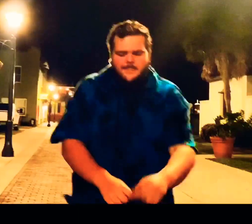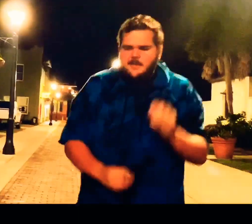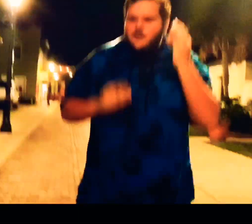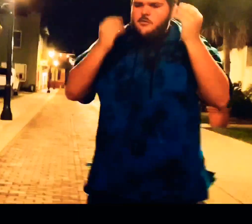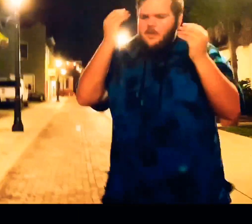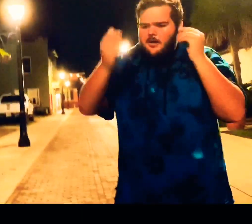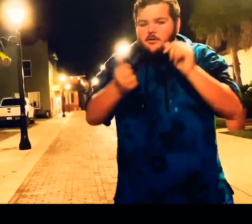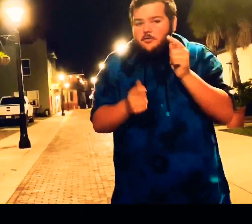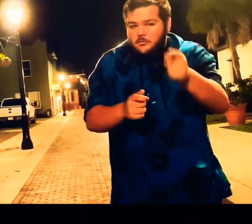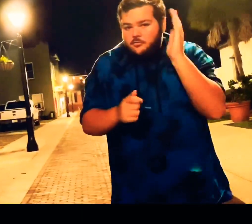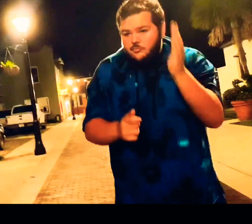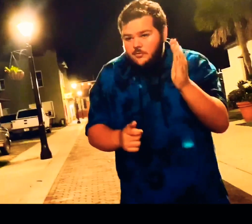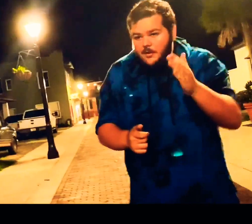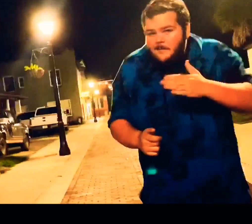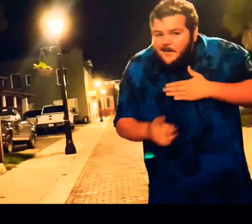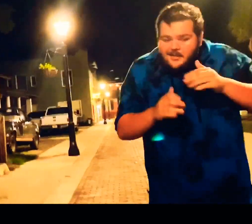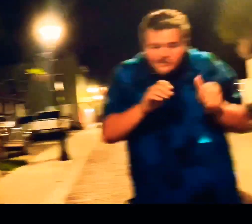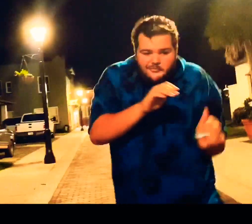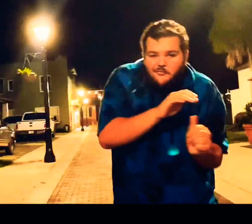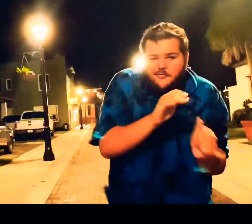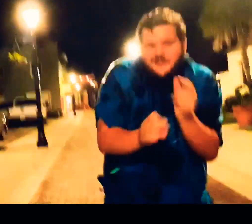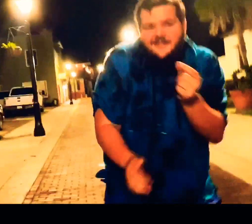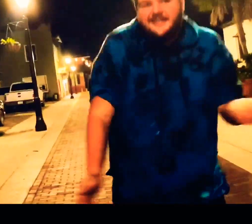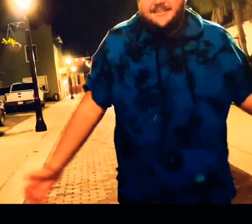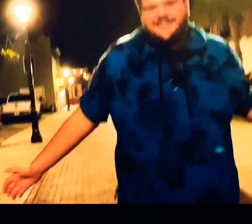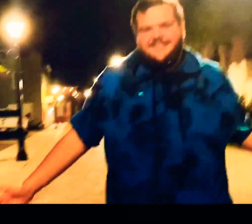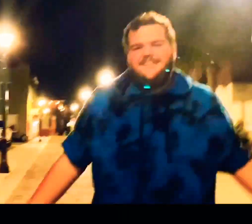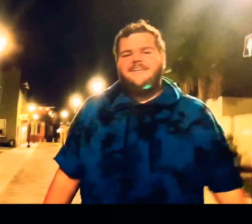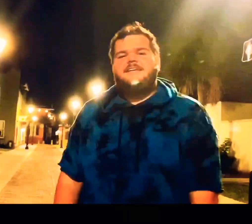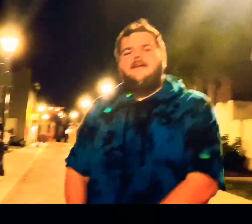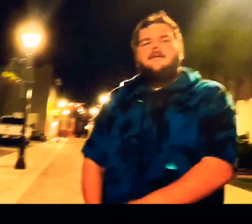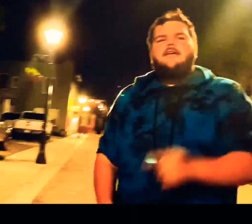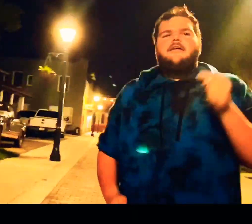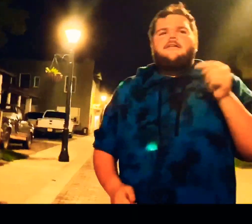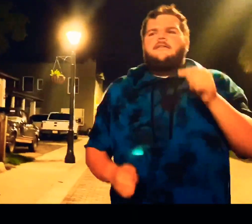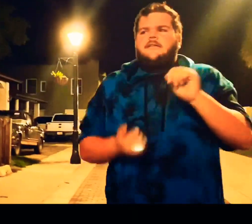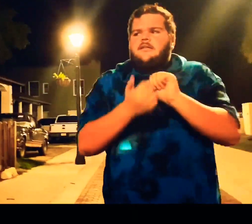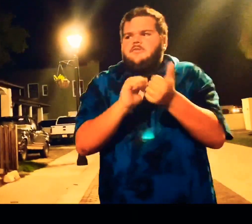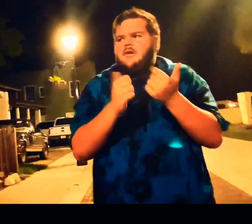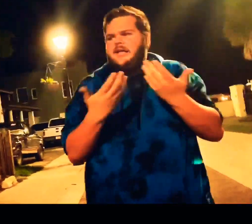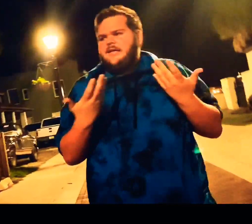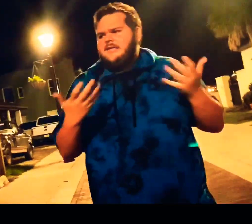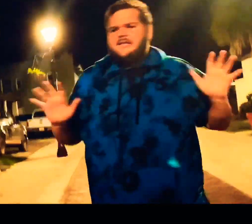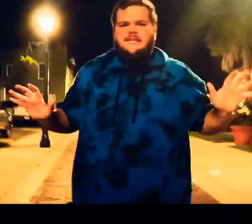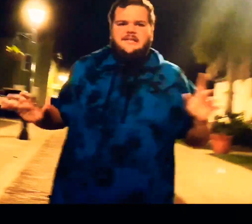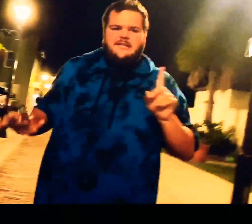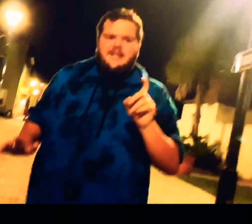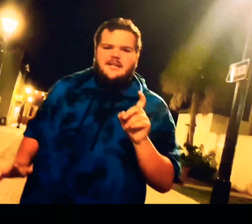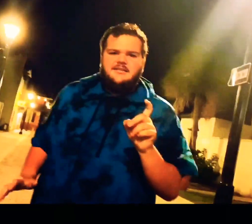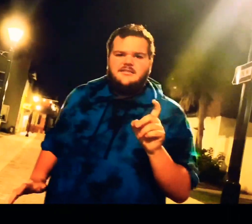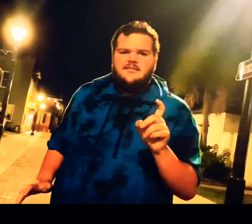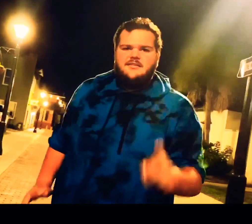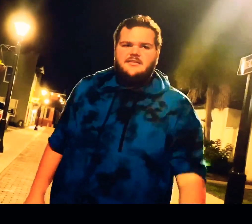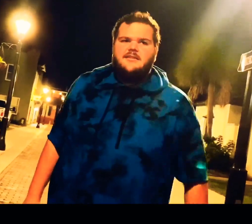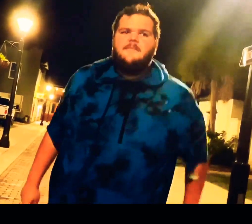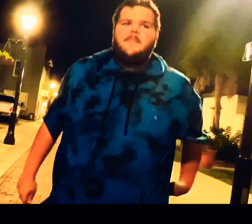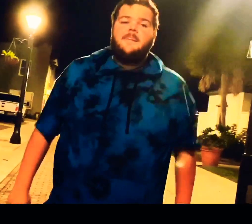wonderin' would you be my little quarantine or is this the way it ends